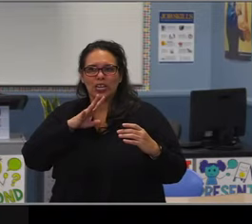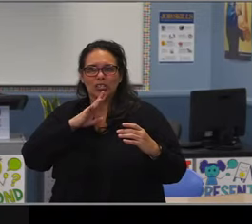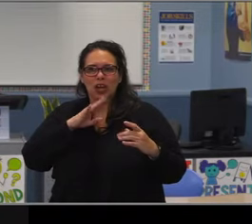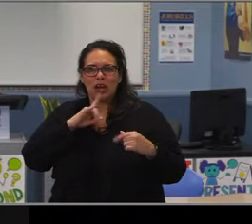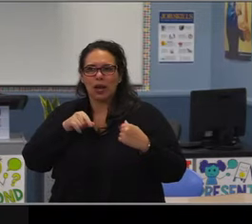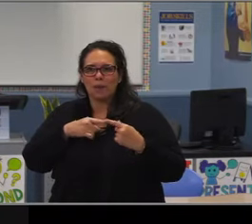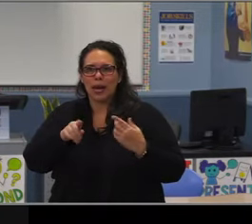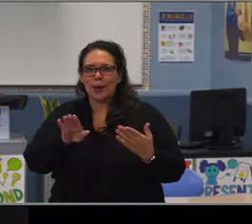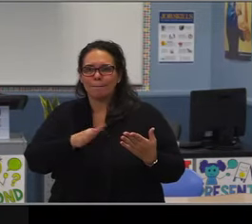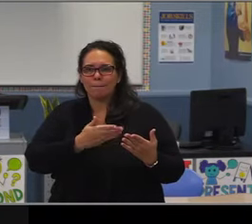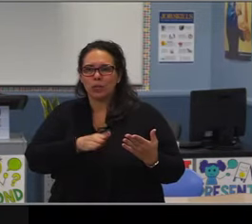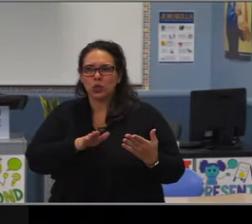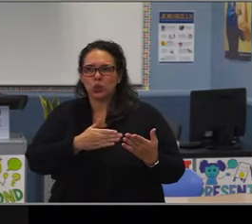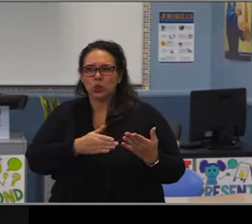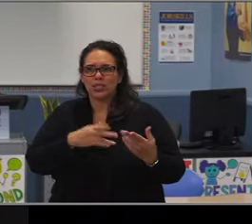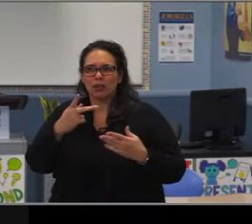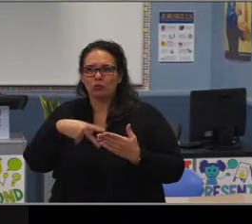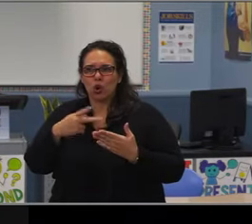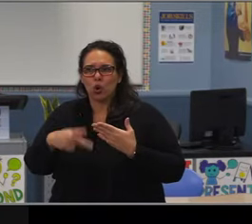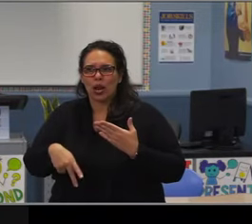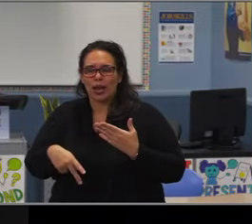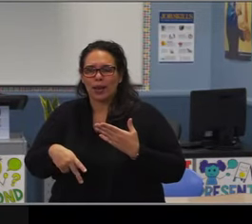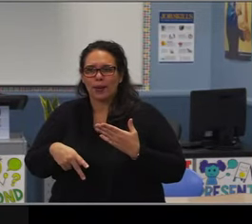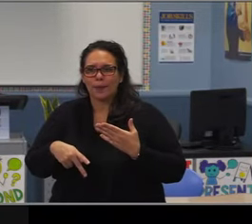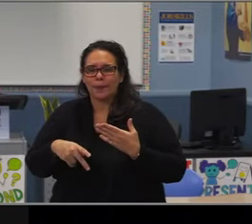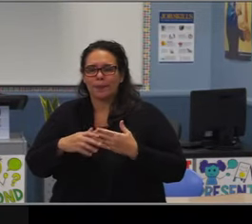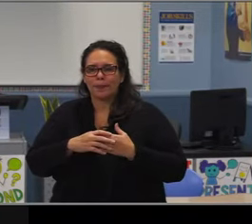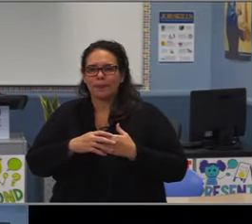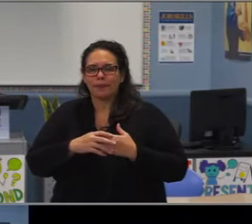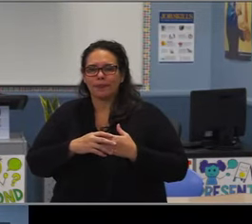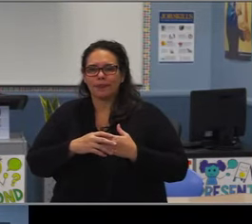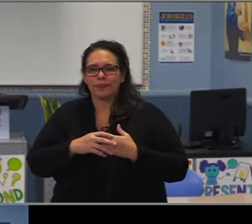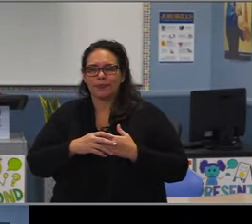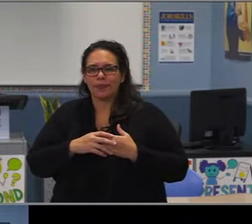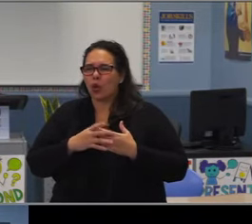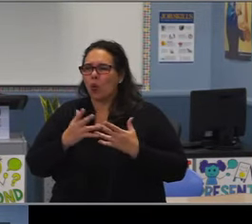personnel, Dr. Williams. Yes. Madam chair. I have the personnel report